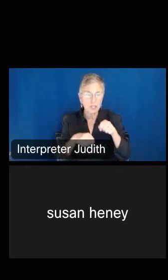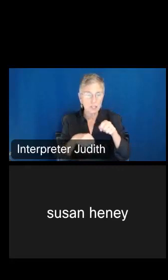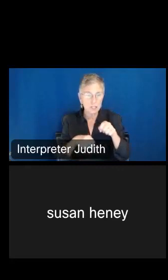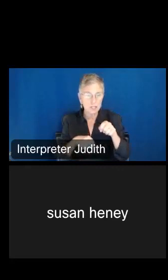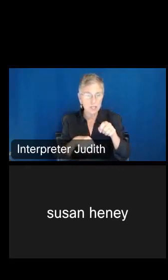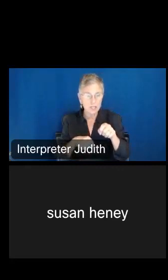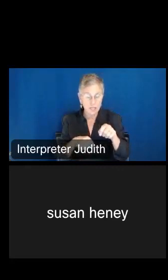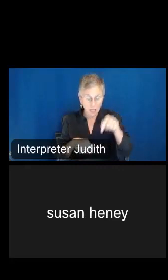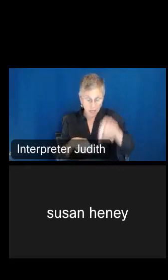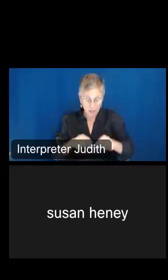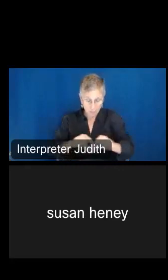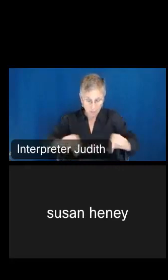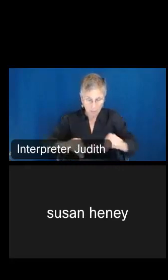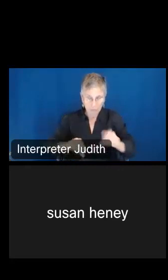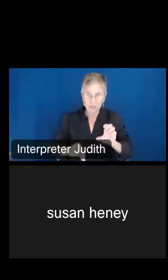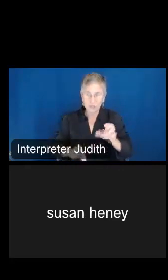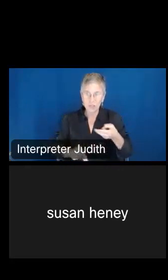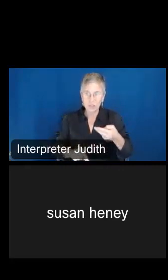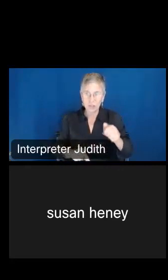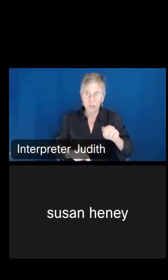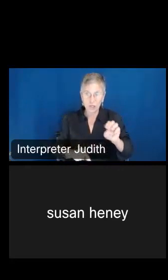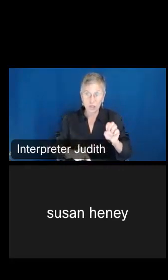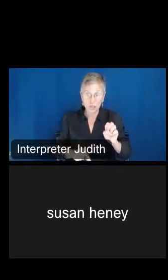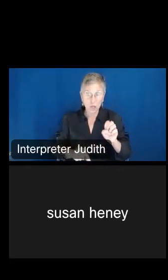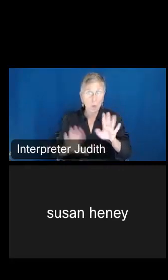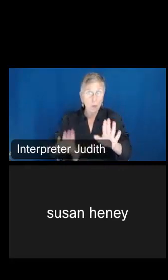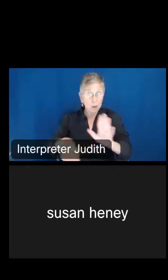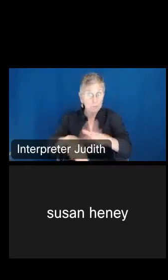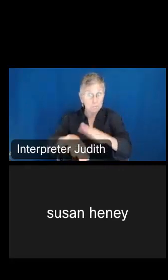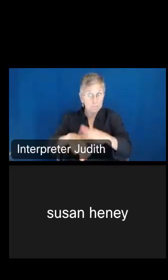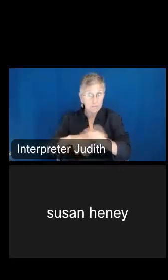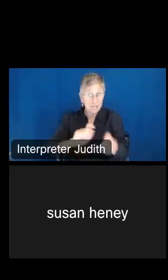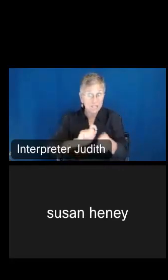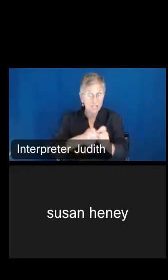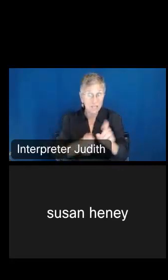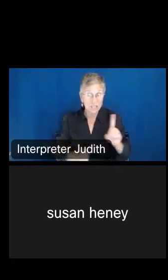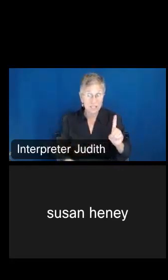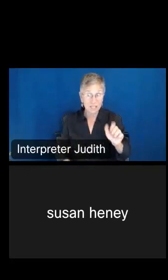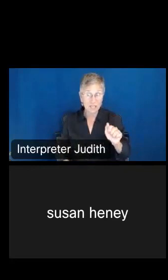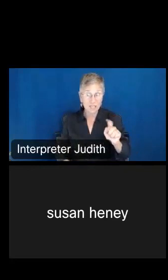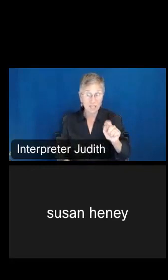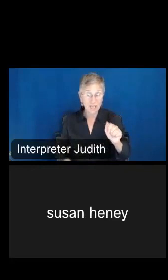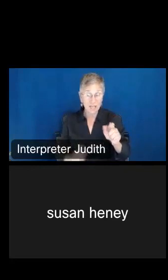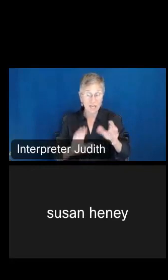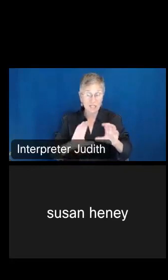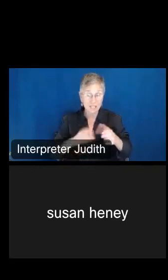but I will warn you, when you change the dataset, if you've done anything recoding these boxes,